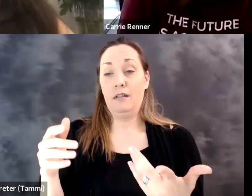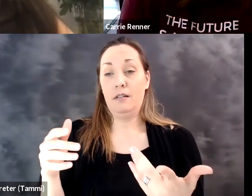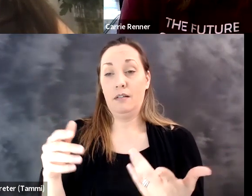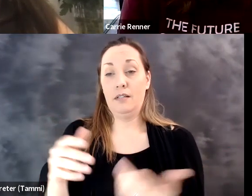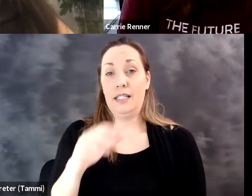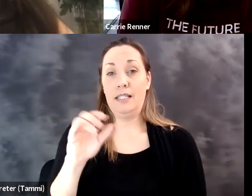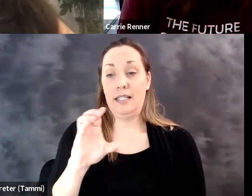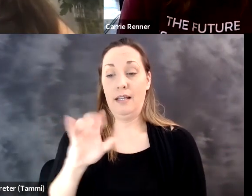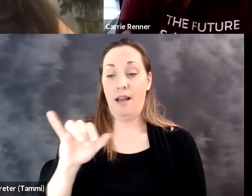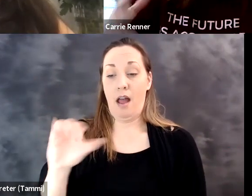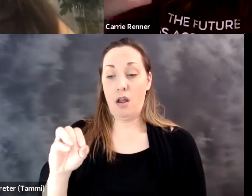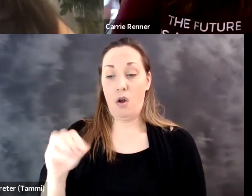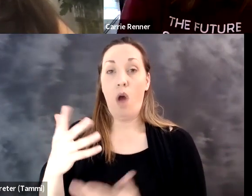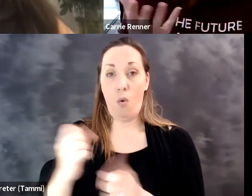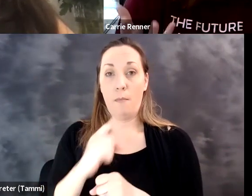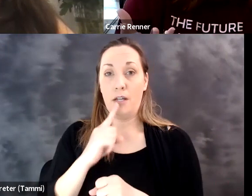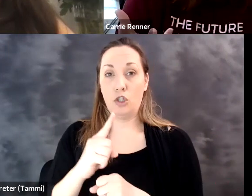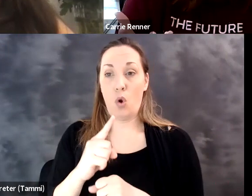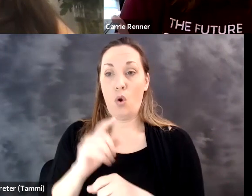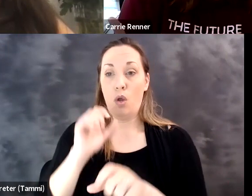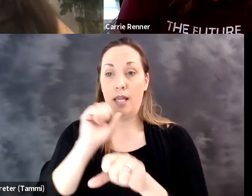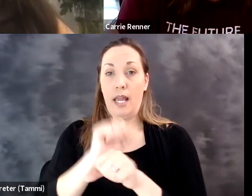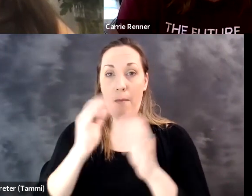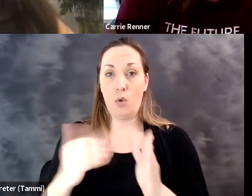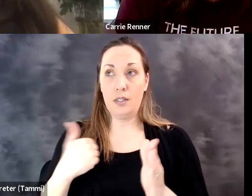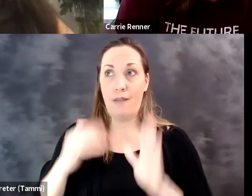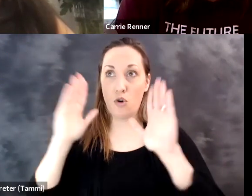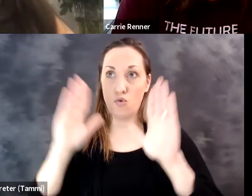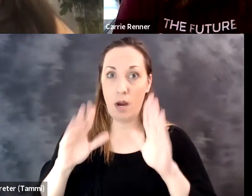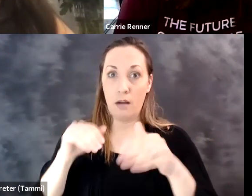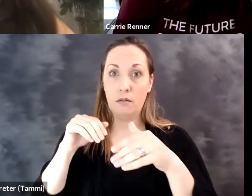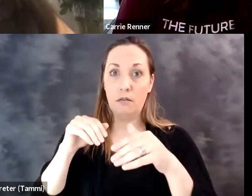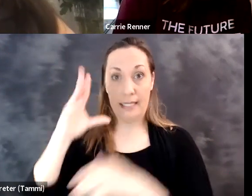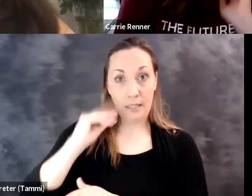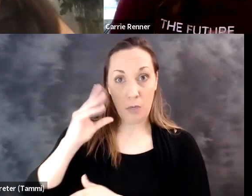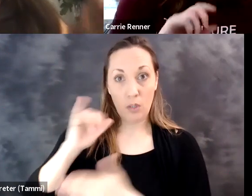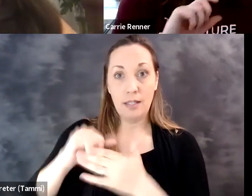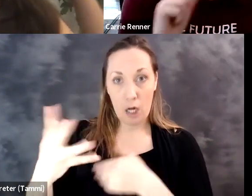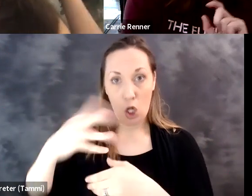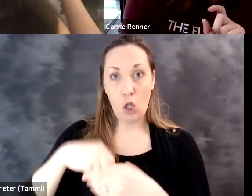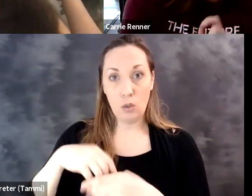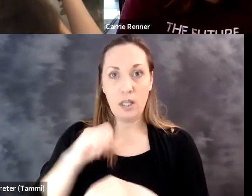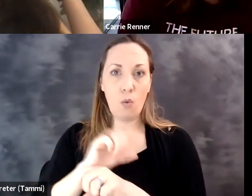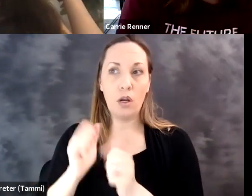CIO, if I'm going to make sure that our employers, our customers have a great experience, that includes what we work